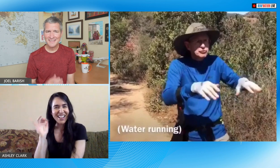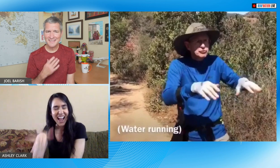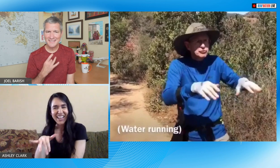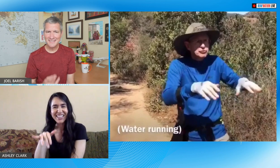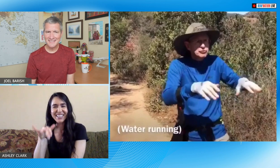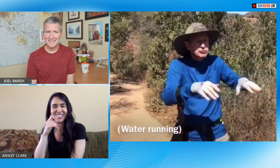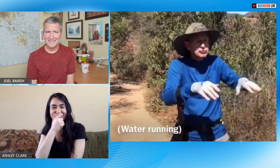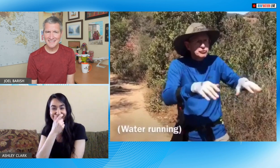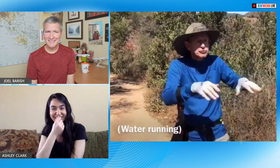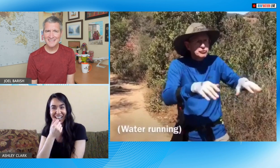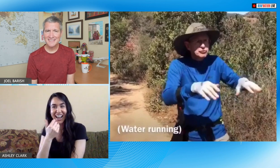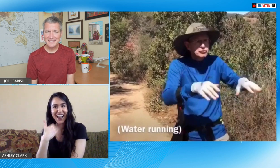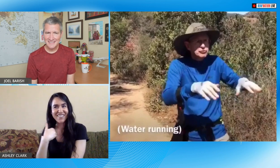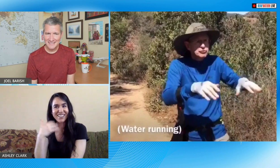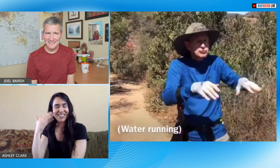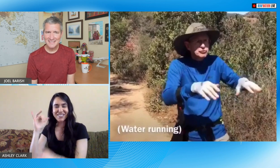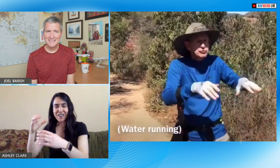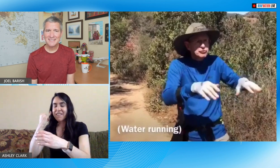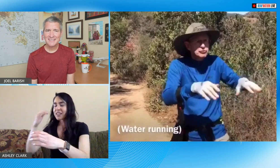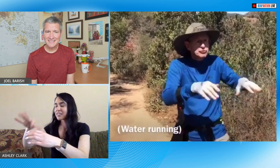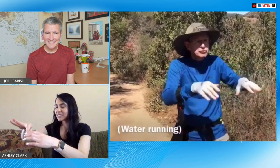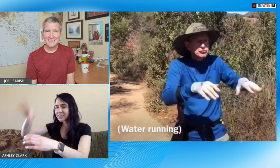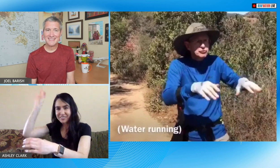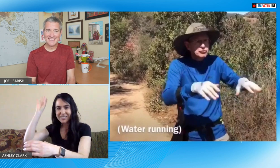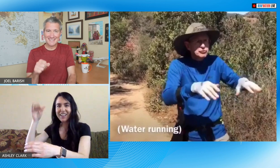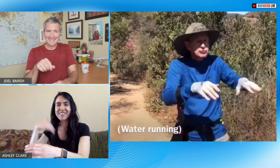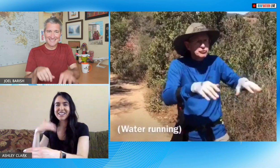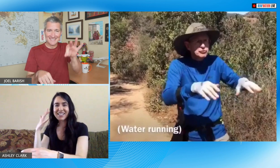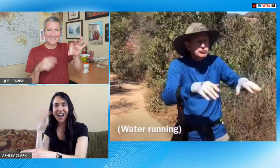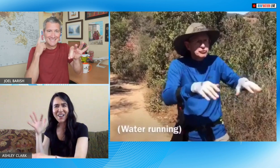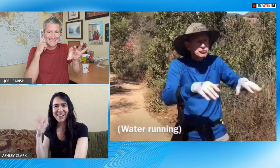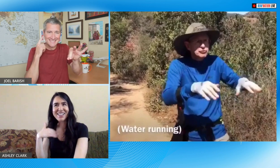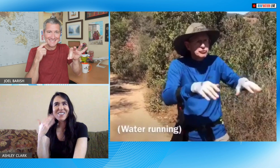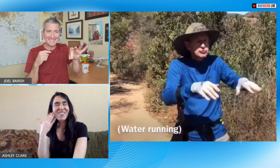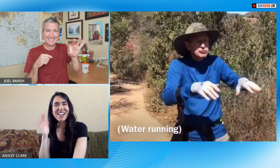pile of unused tissues because I kept pulling out tissues going like this neat